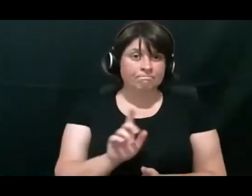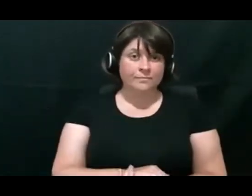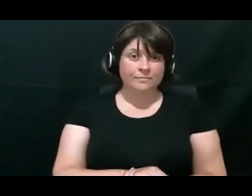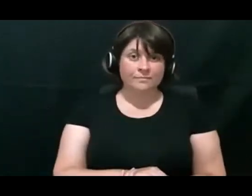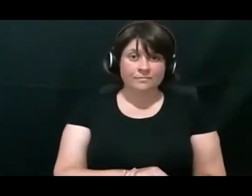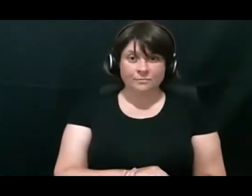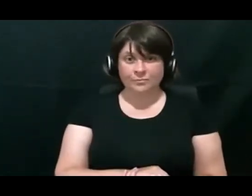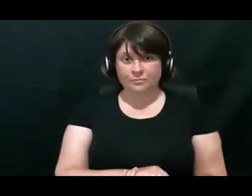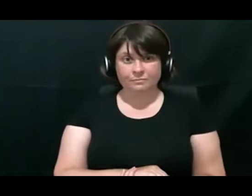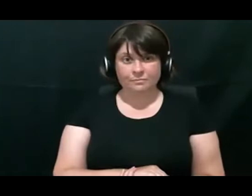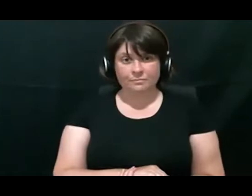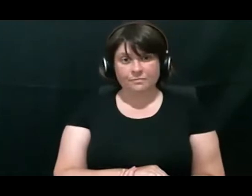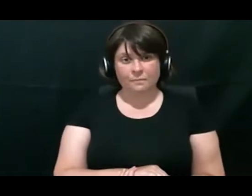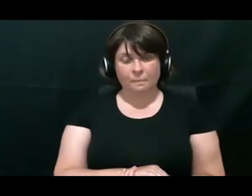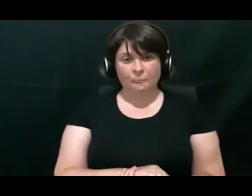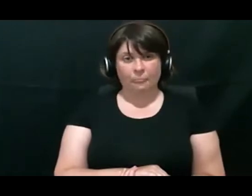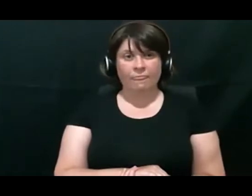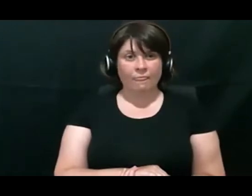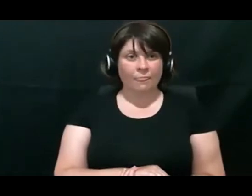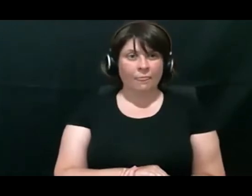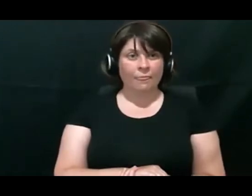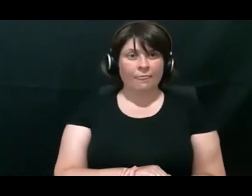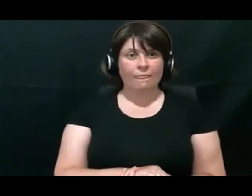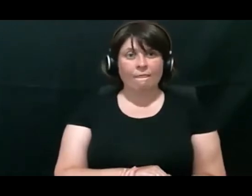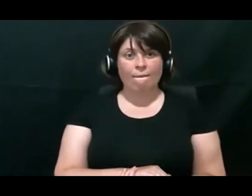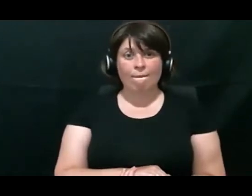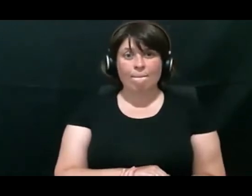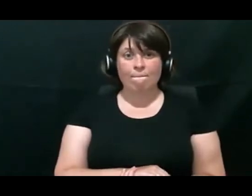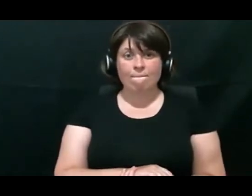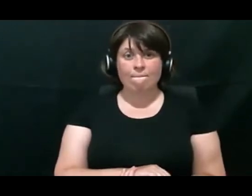No?